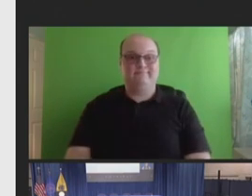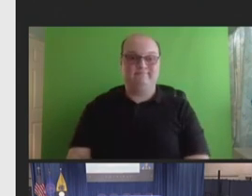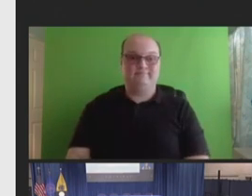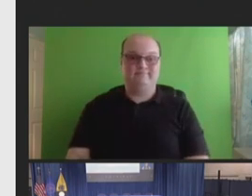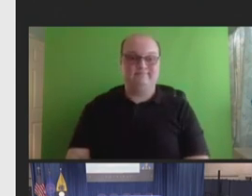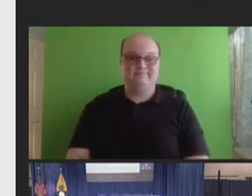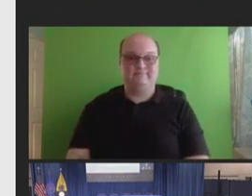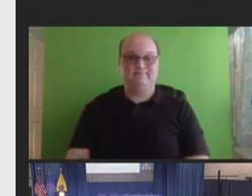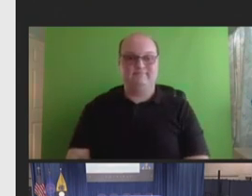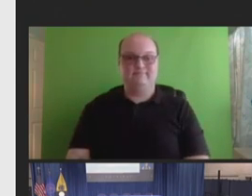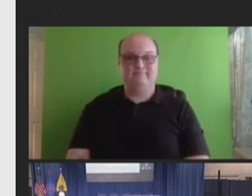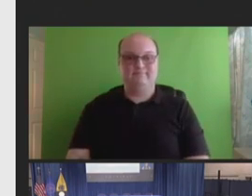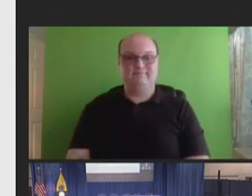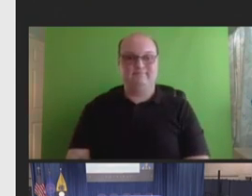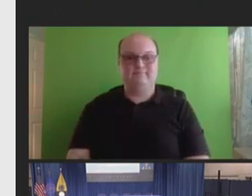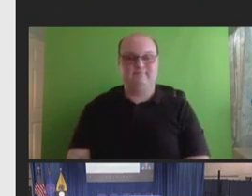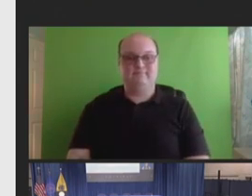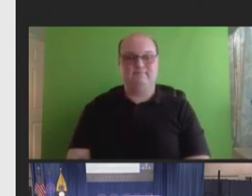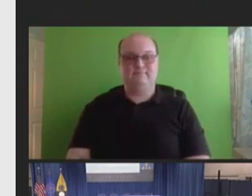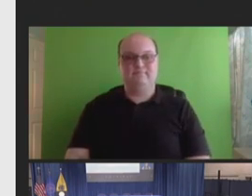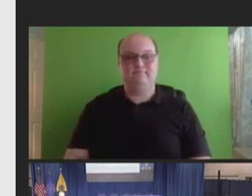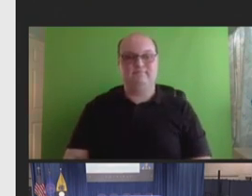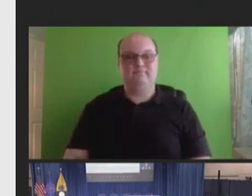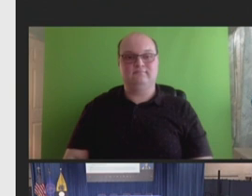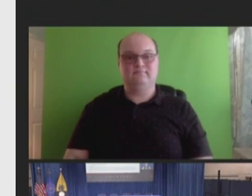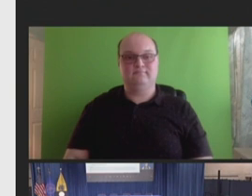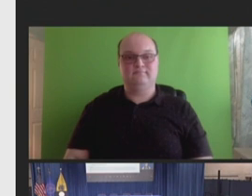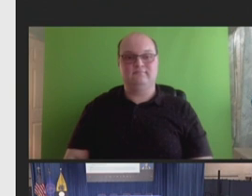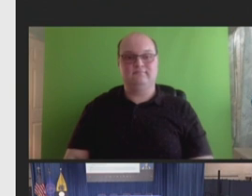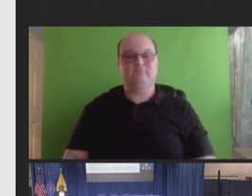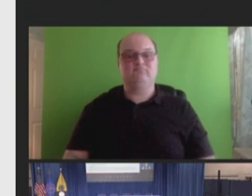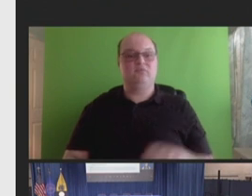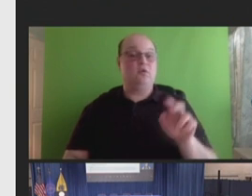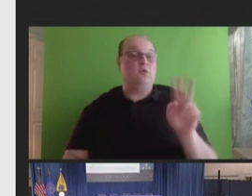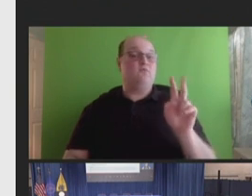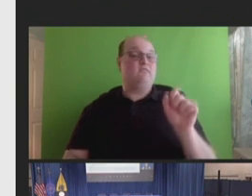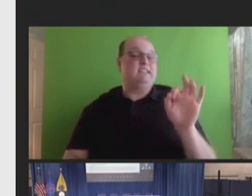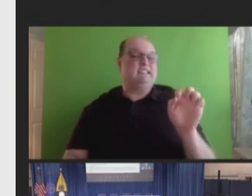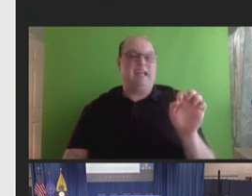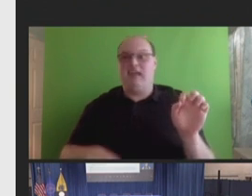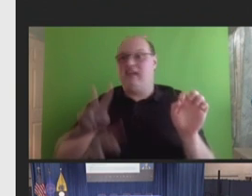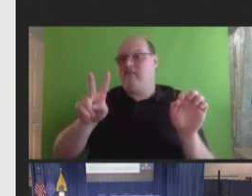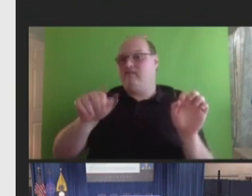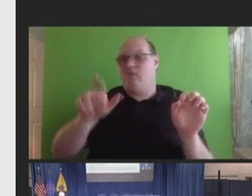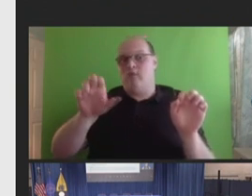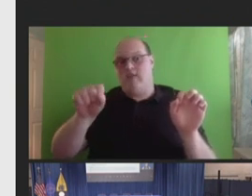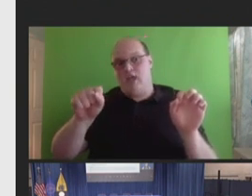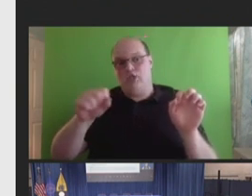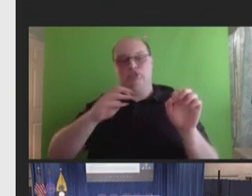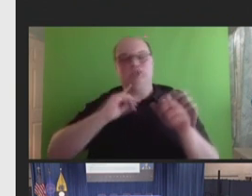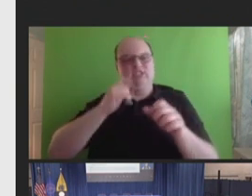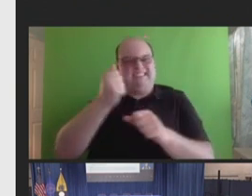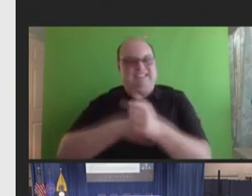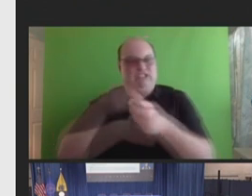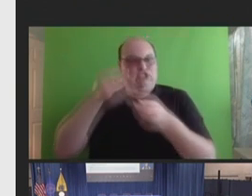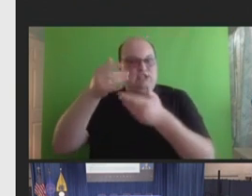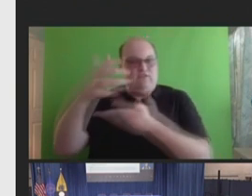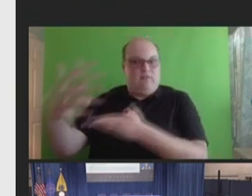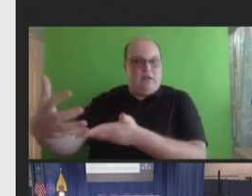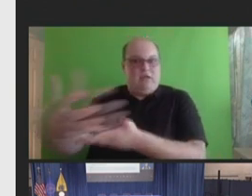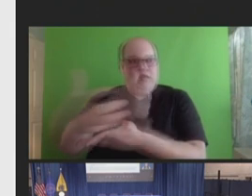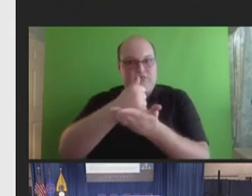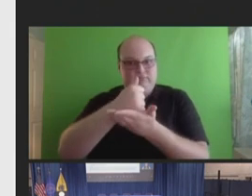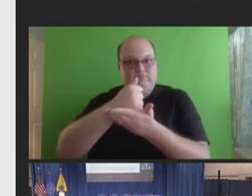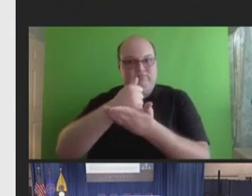So, neither V-safe nor VAERS directly solicit information on immunocompromised status. However,